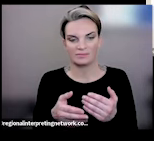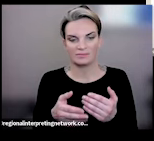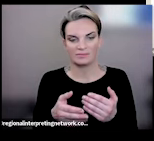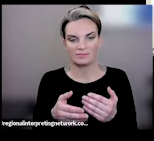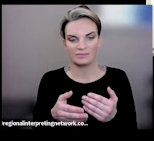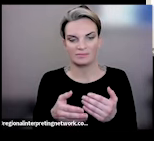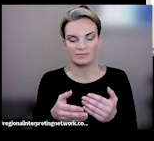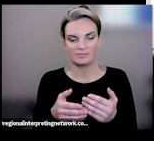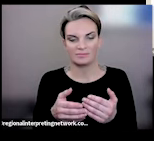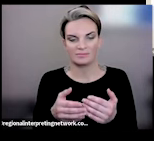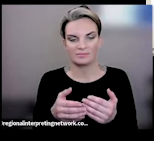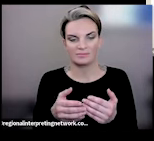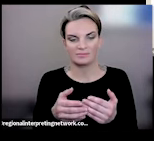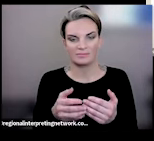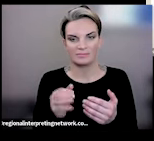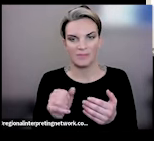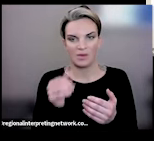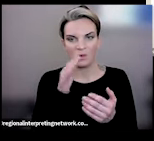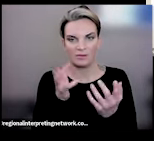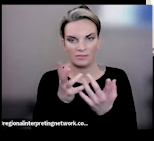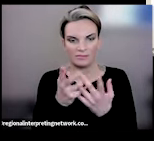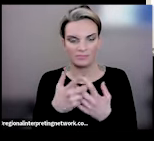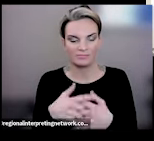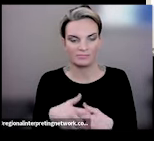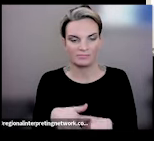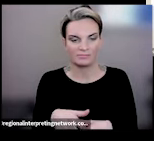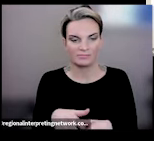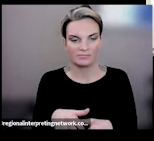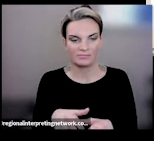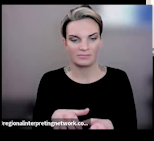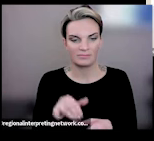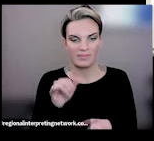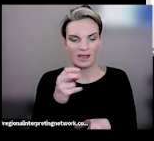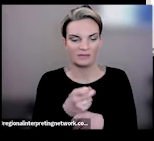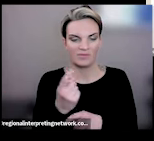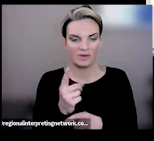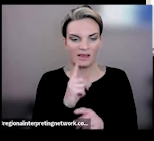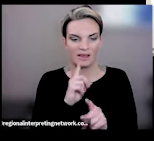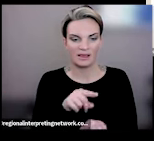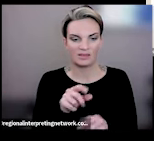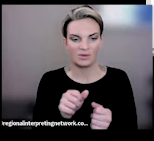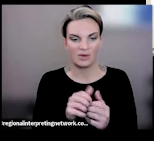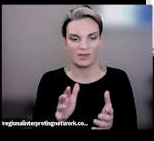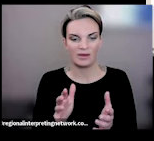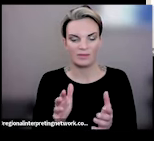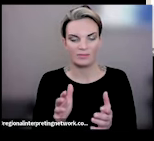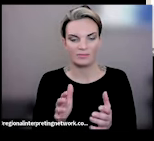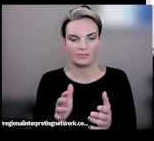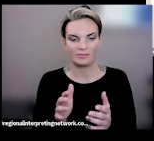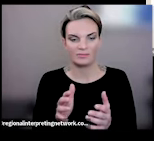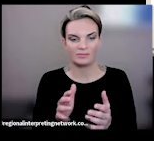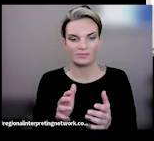of happens from there? That's a really tough one to answer, without also giving like blatant like